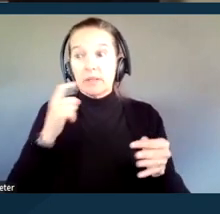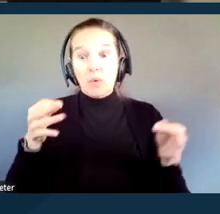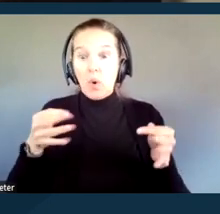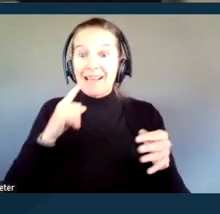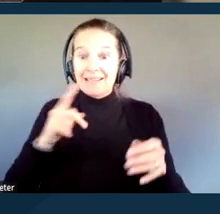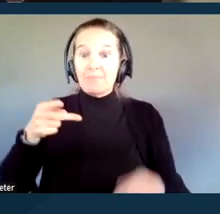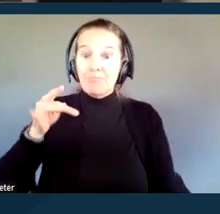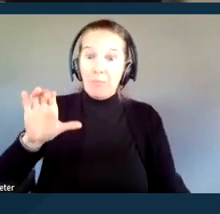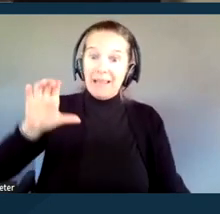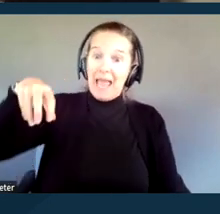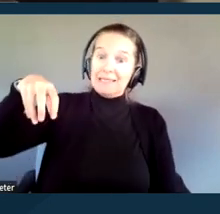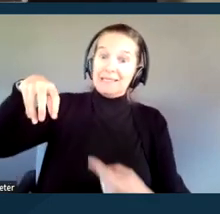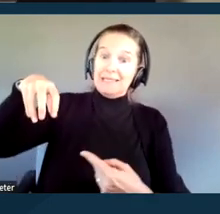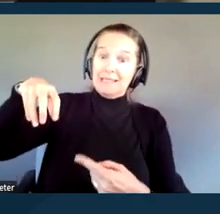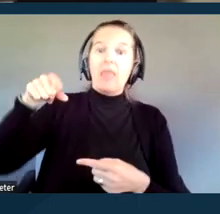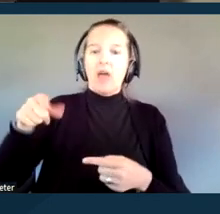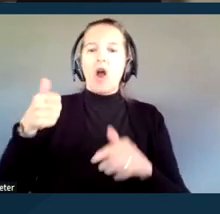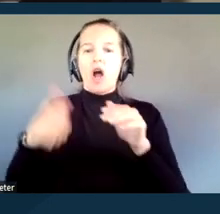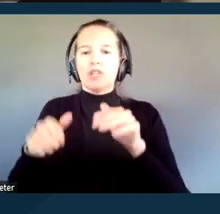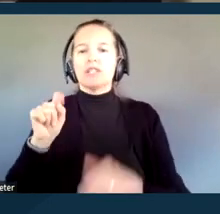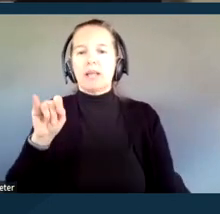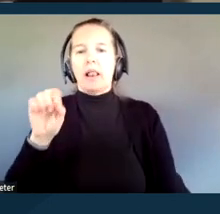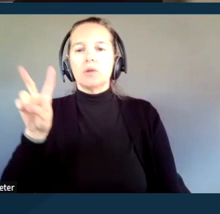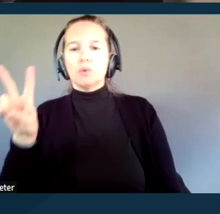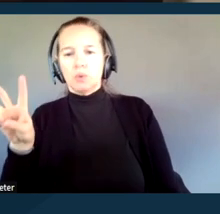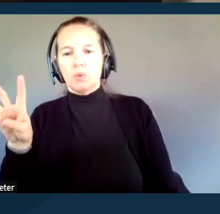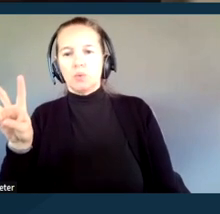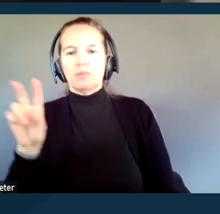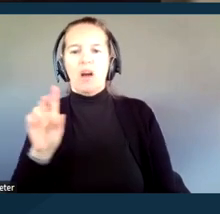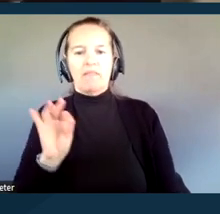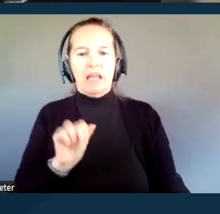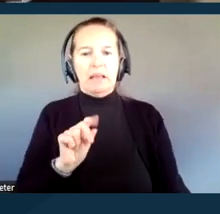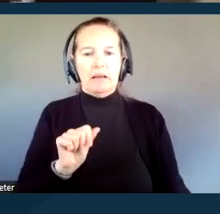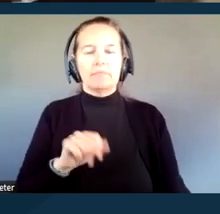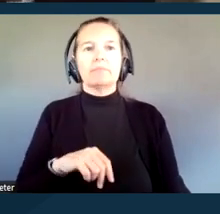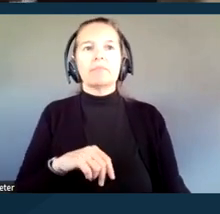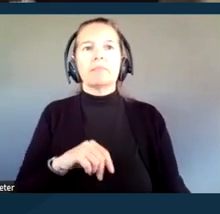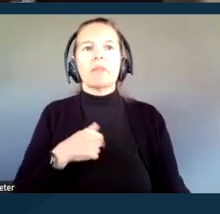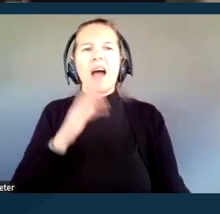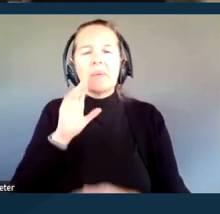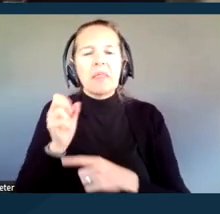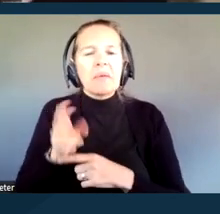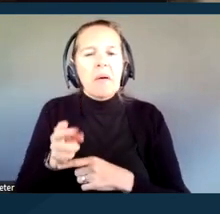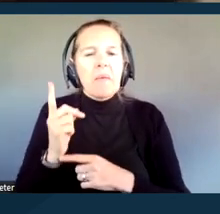and therefore covered under Title II of the ADA. I'm gonna throw in one more fact right here